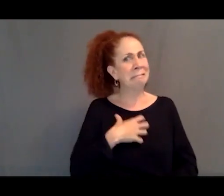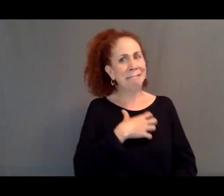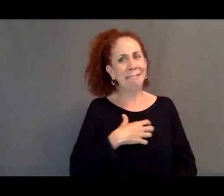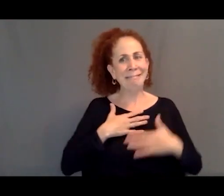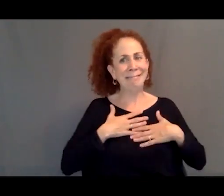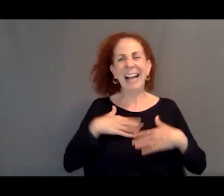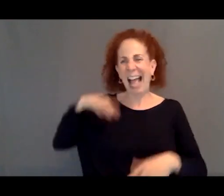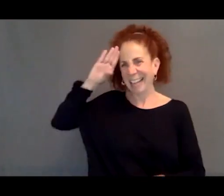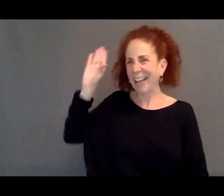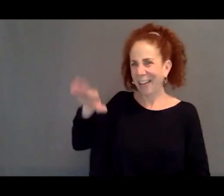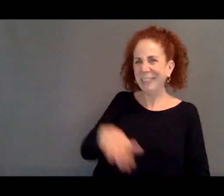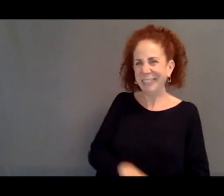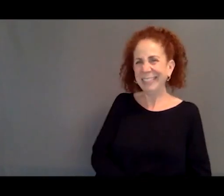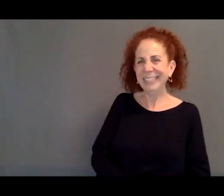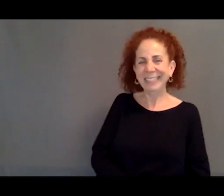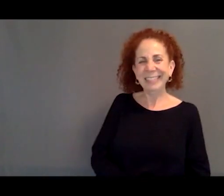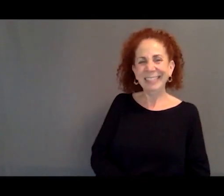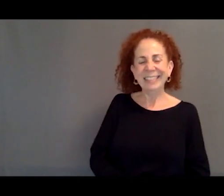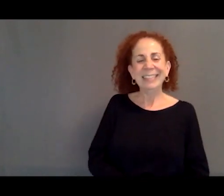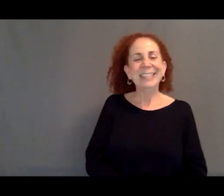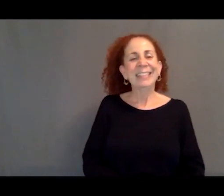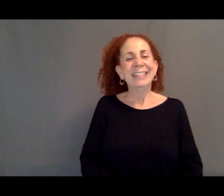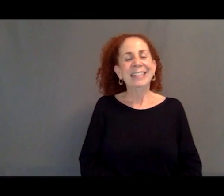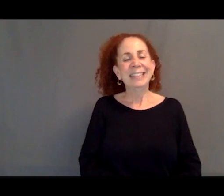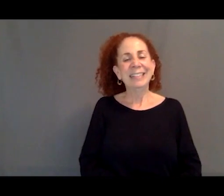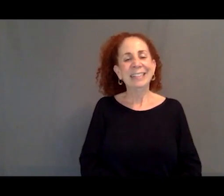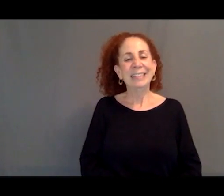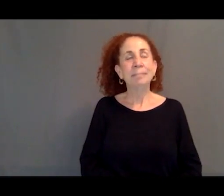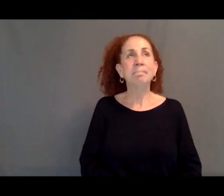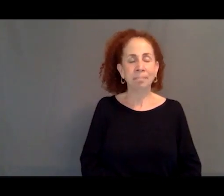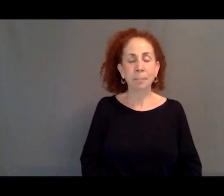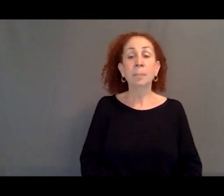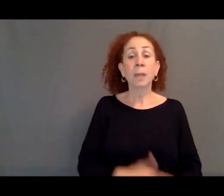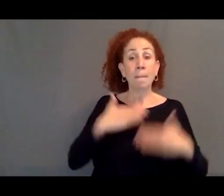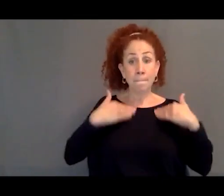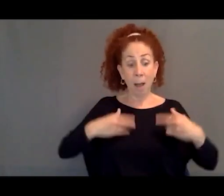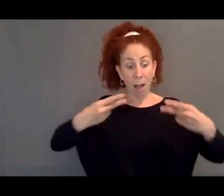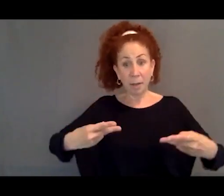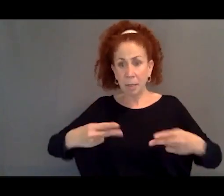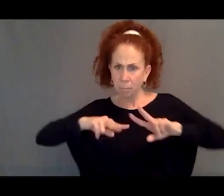I know. [CHUCKLING] So if the body can be identified,